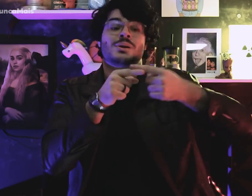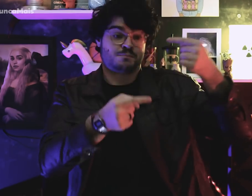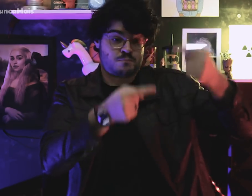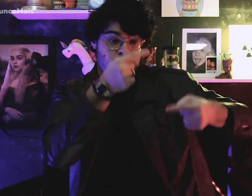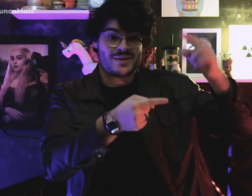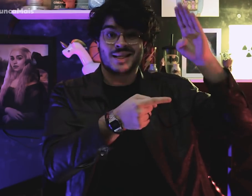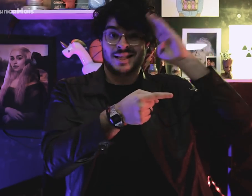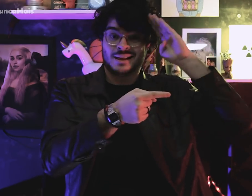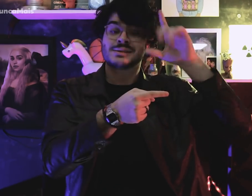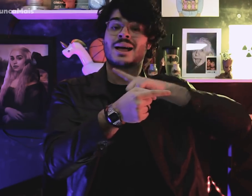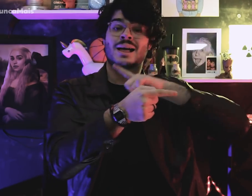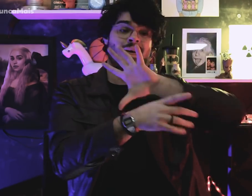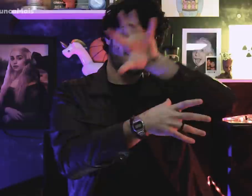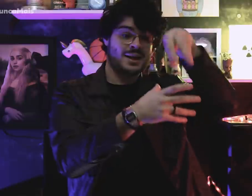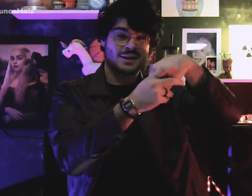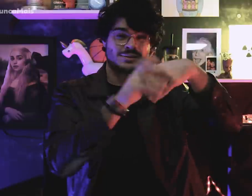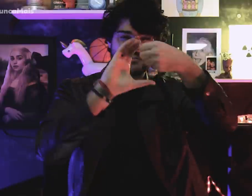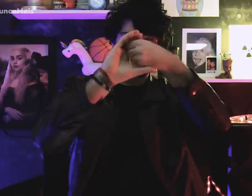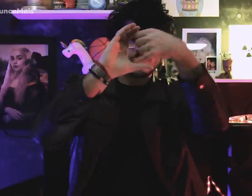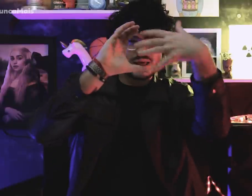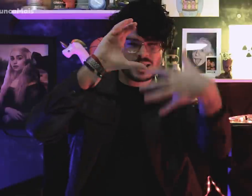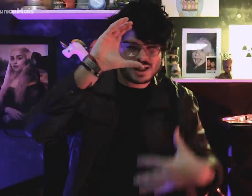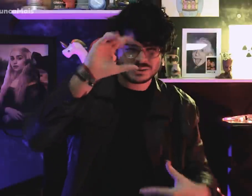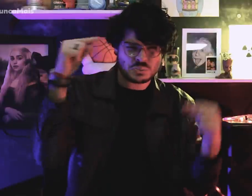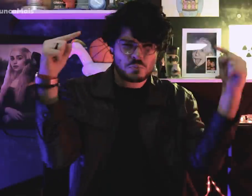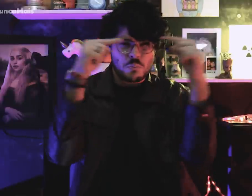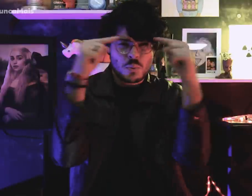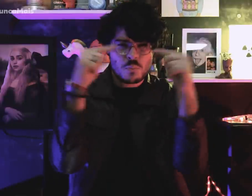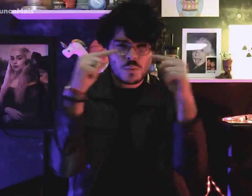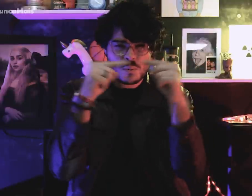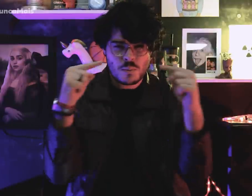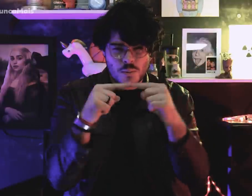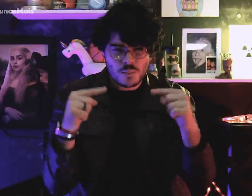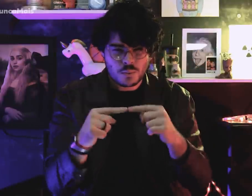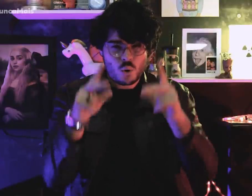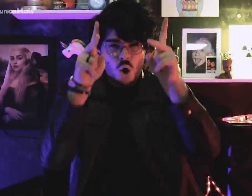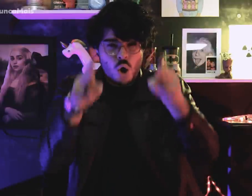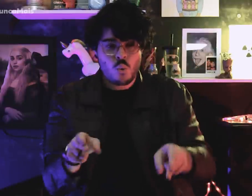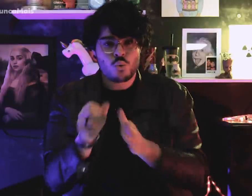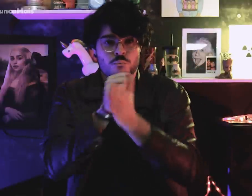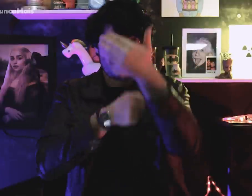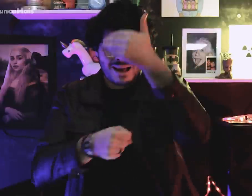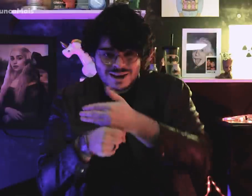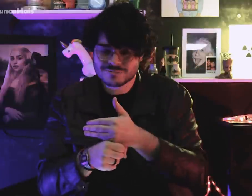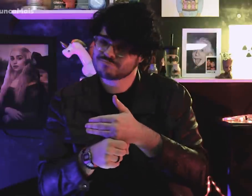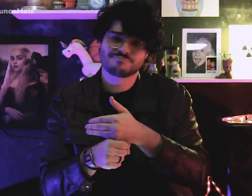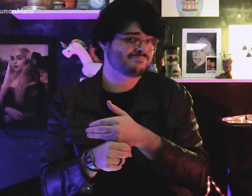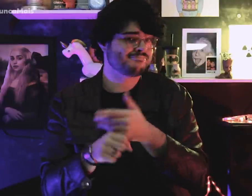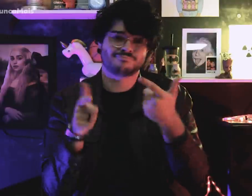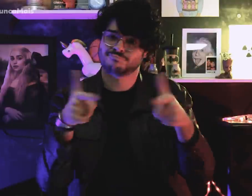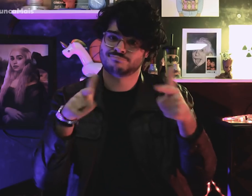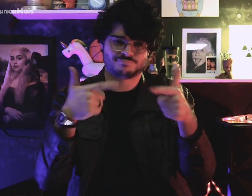Because I didn't have the same features of fascism,